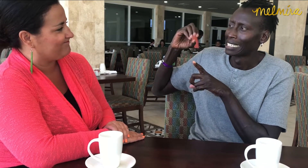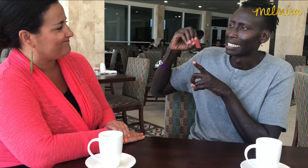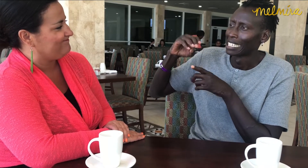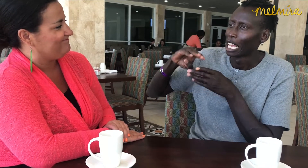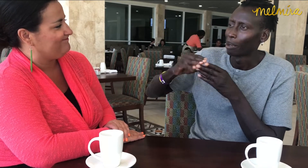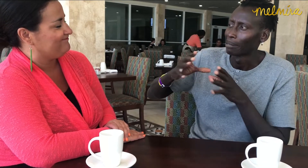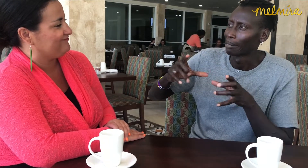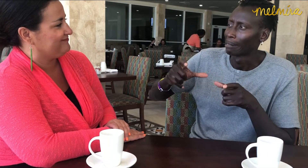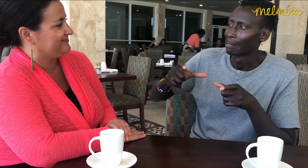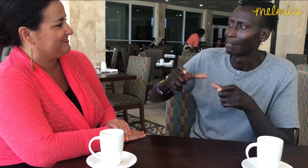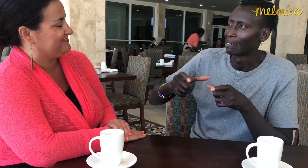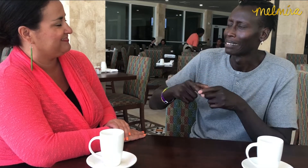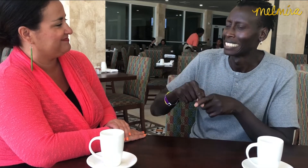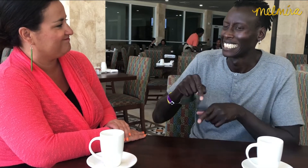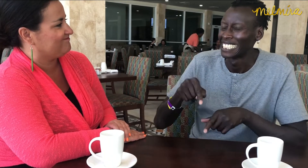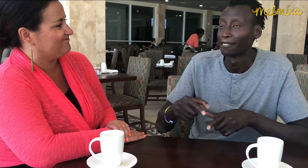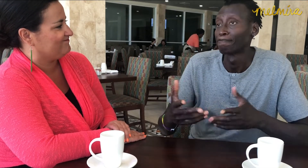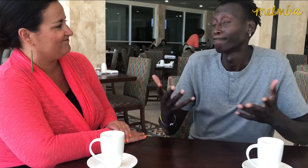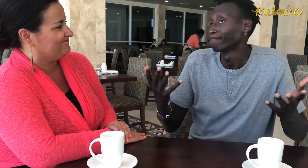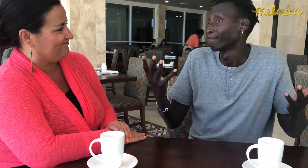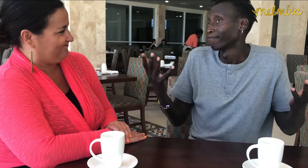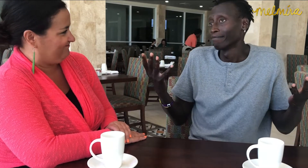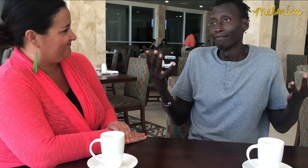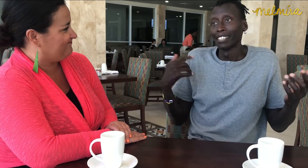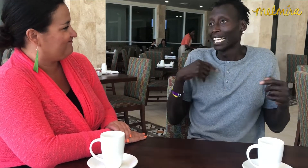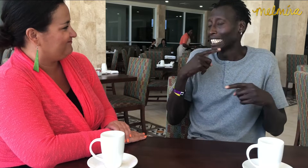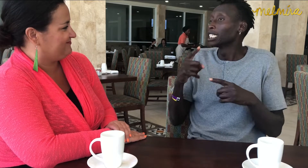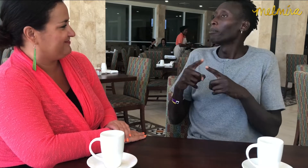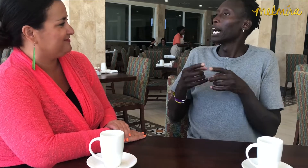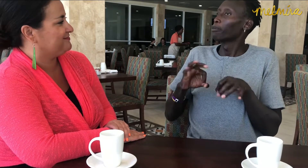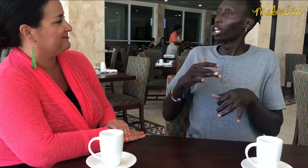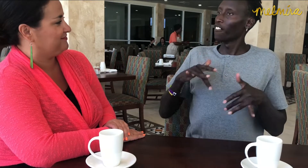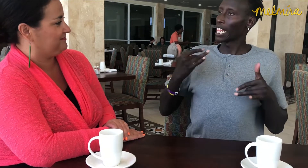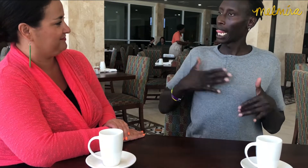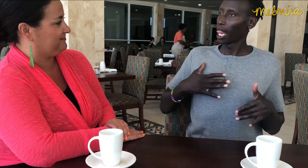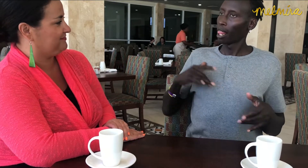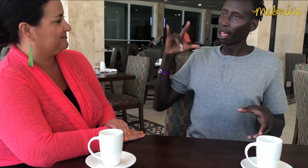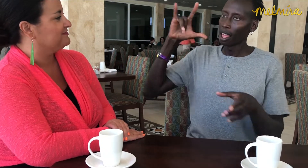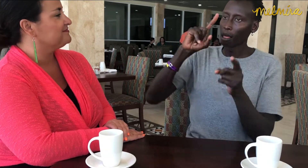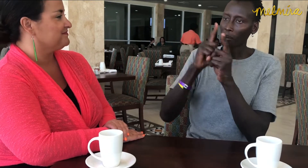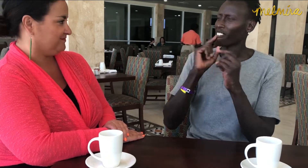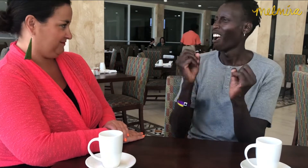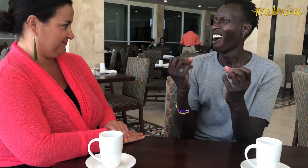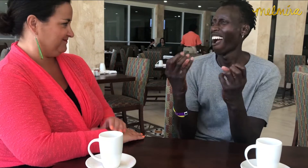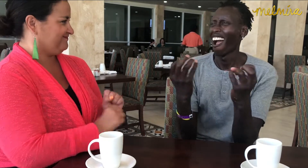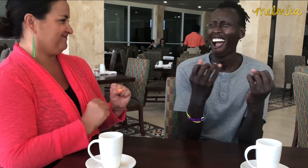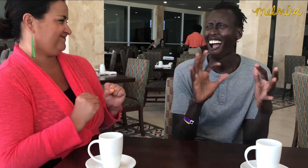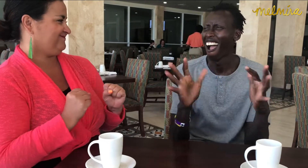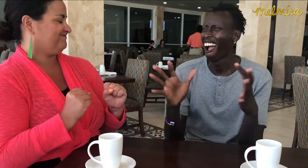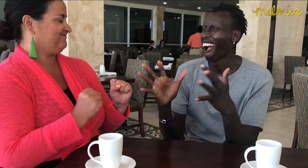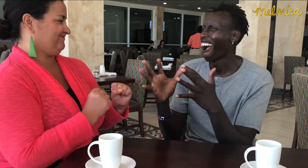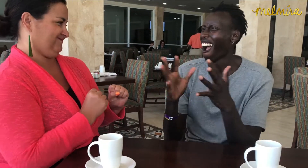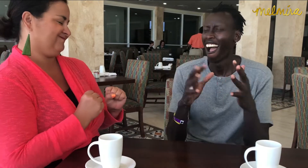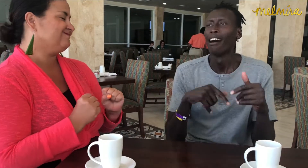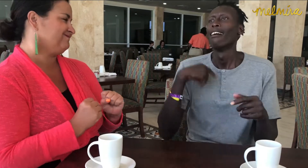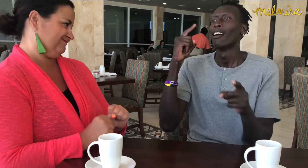When I fly to different locations, I get a lot of support and attention from the